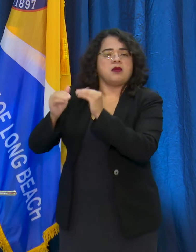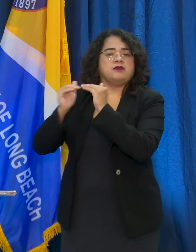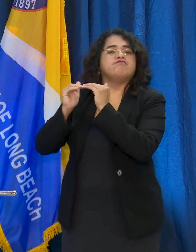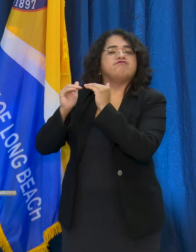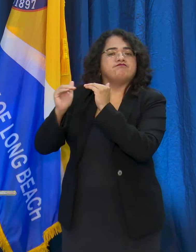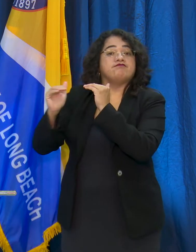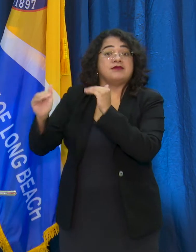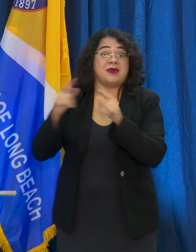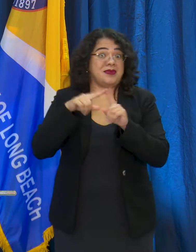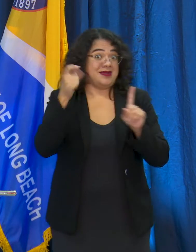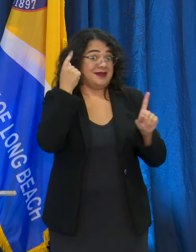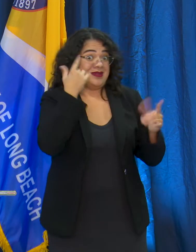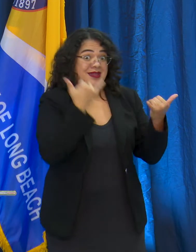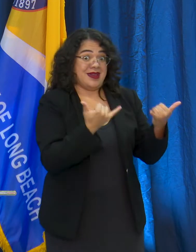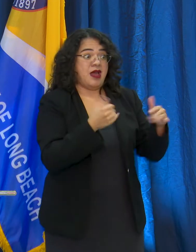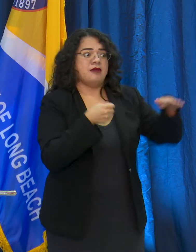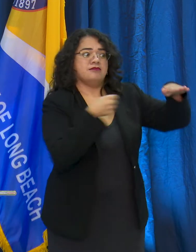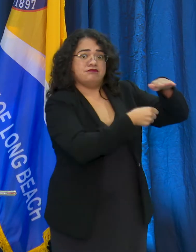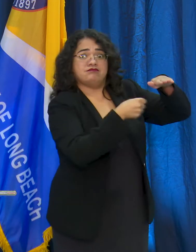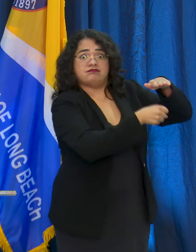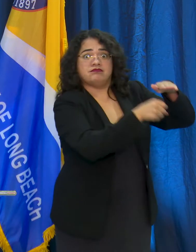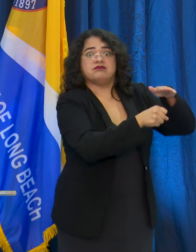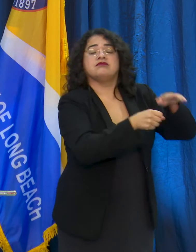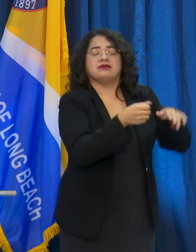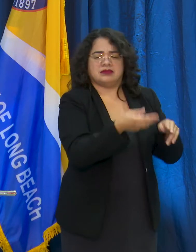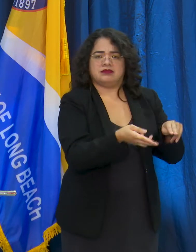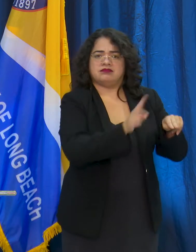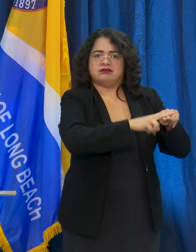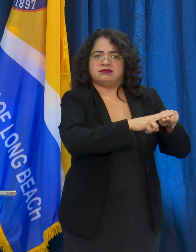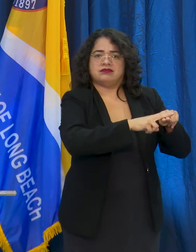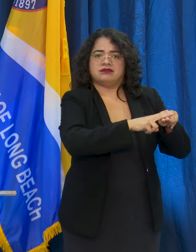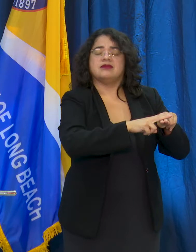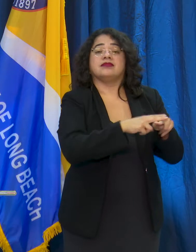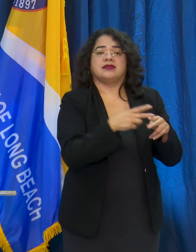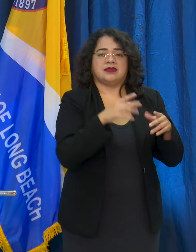is more hospitalizations and more deaths happening within our community.